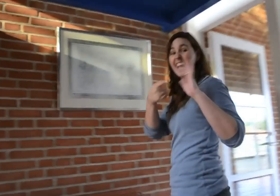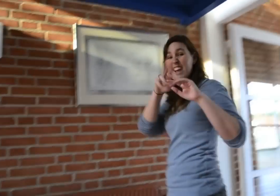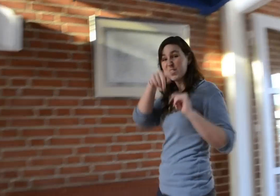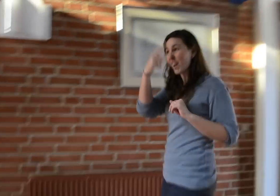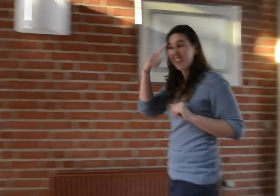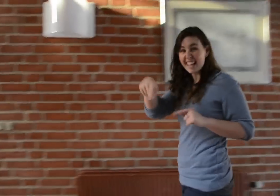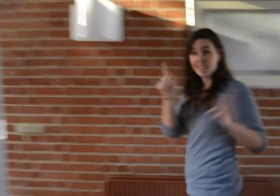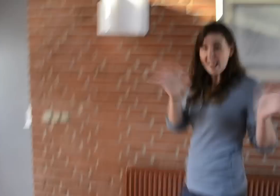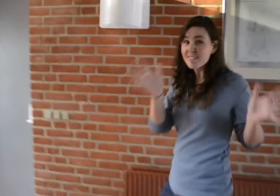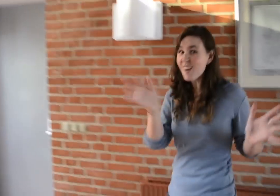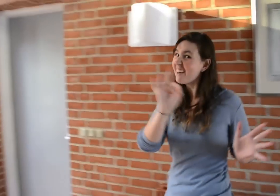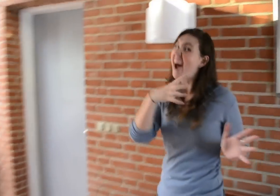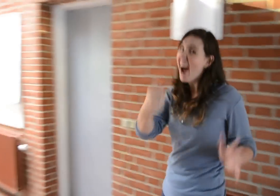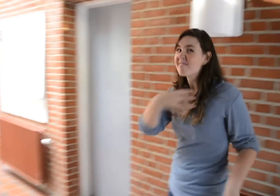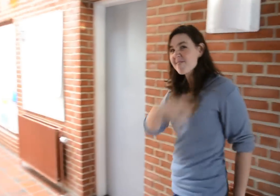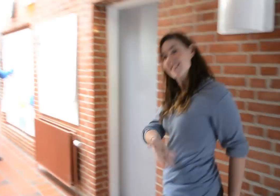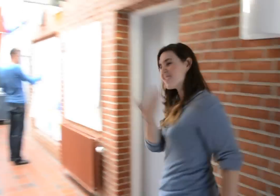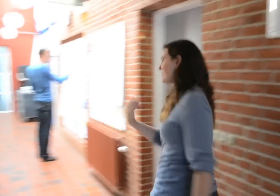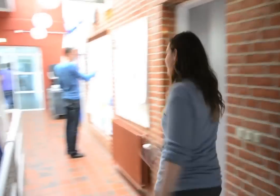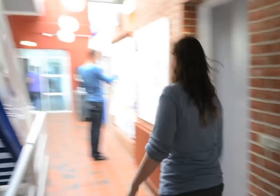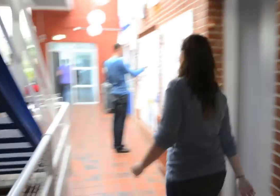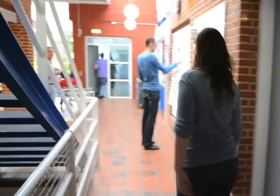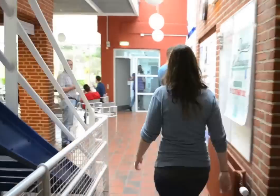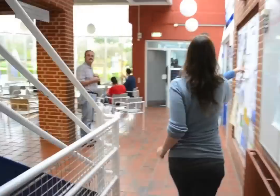If you think this is all... you'd be wrong, there's heaps more!